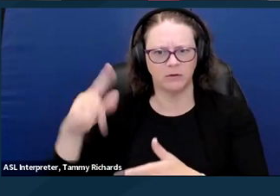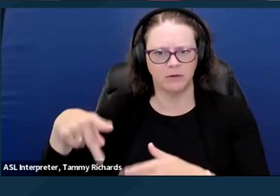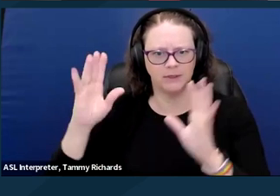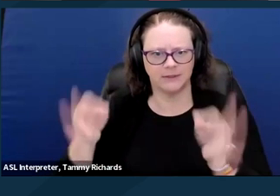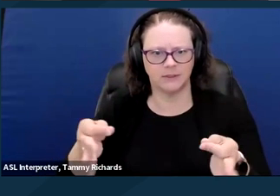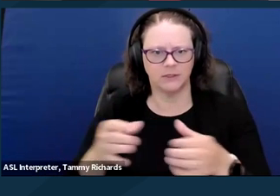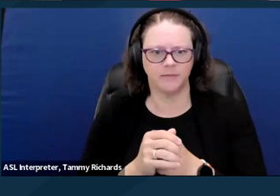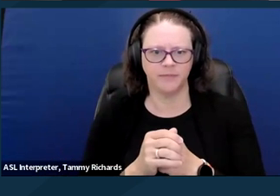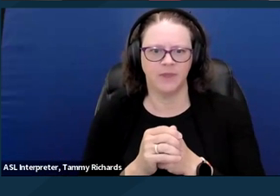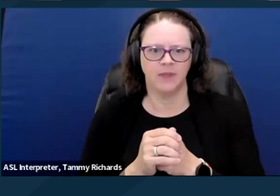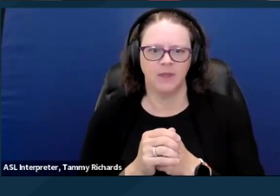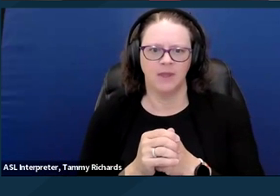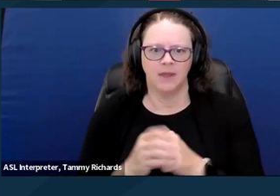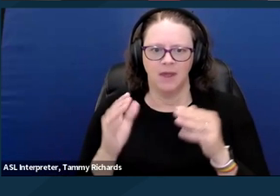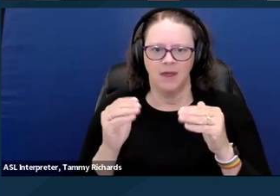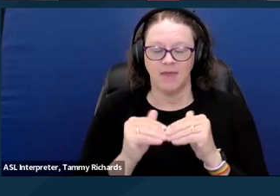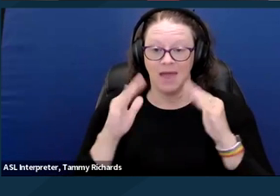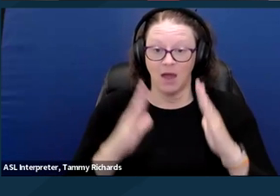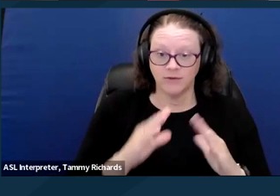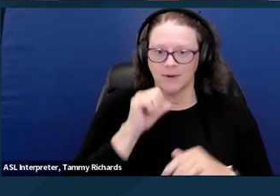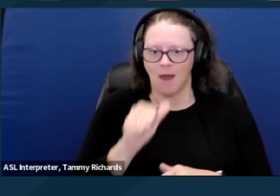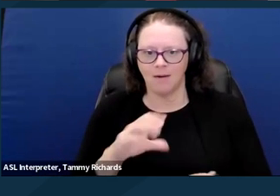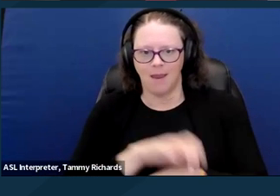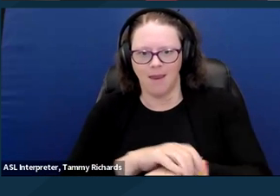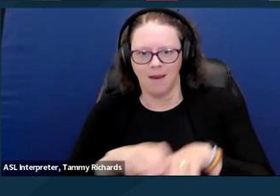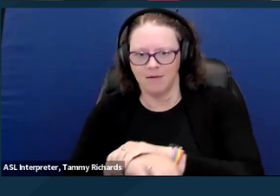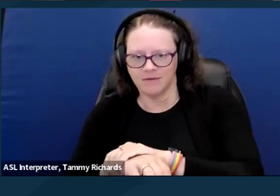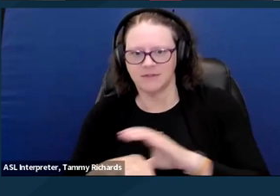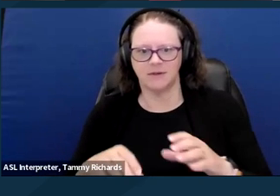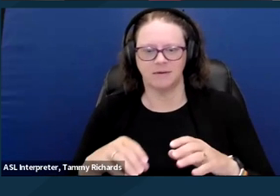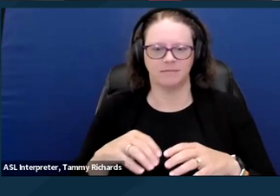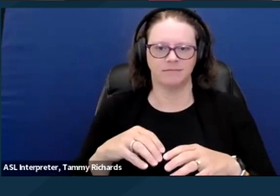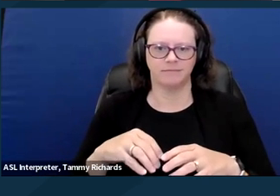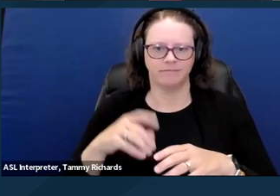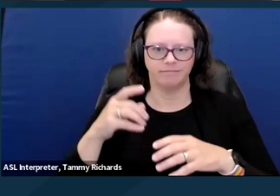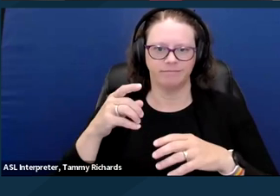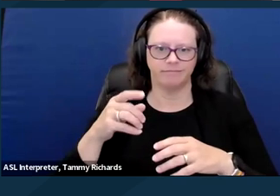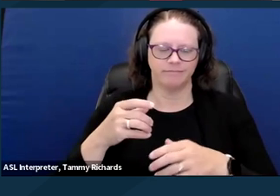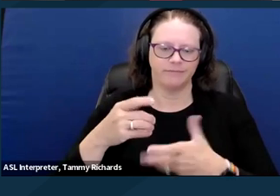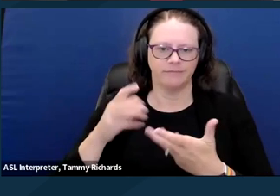And so at the links provided in the chat, you can check the status of your local community.